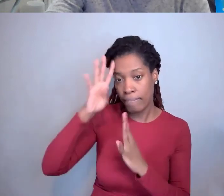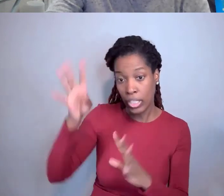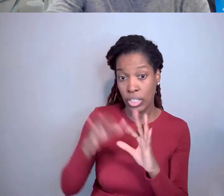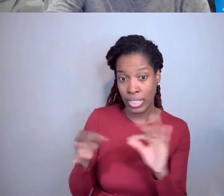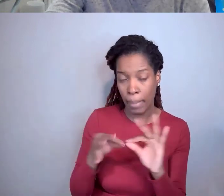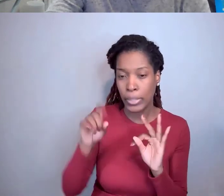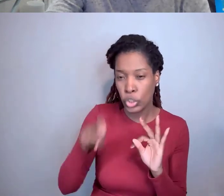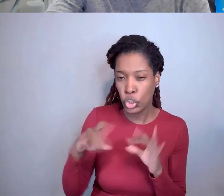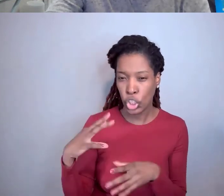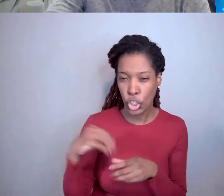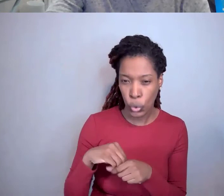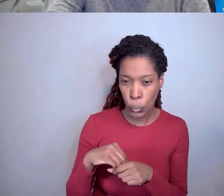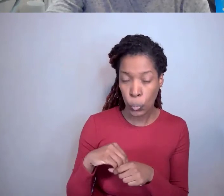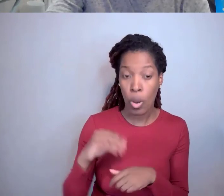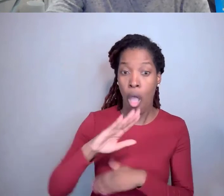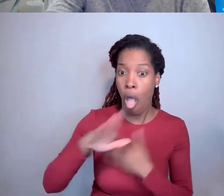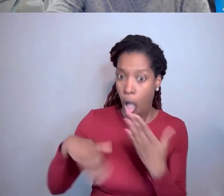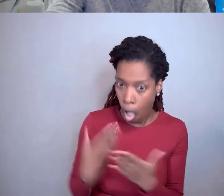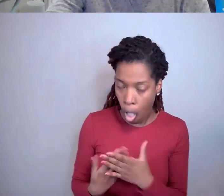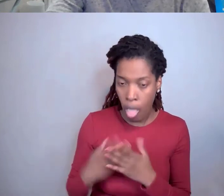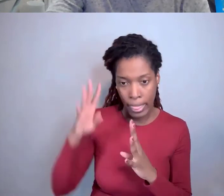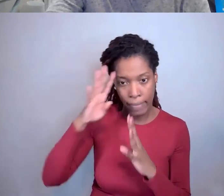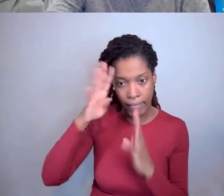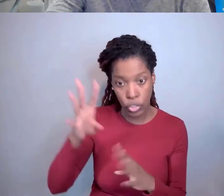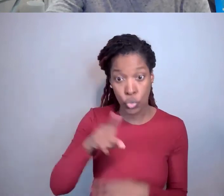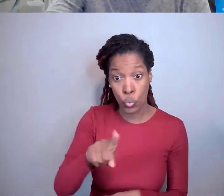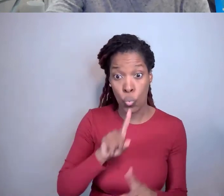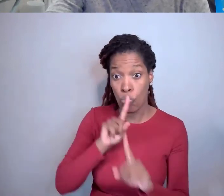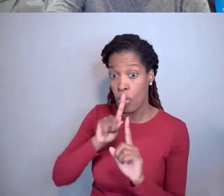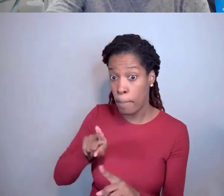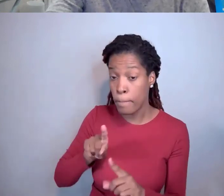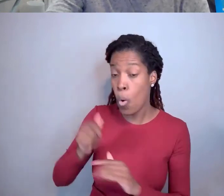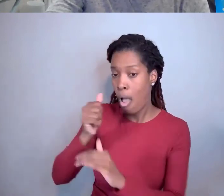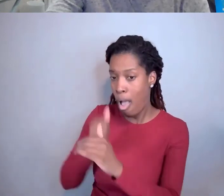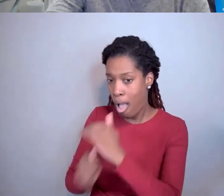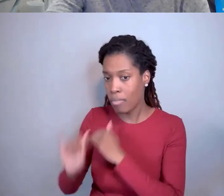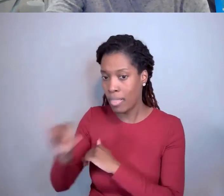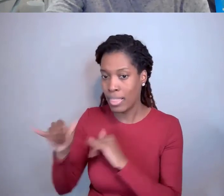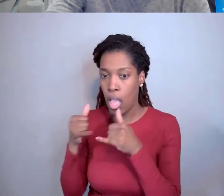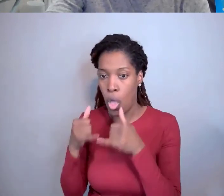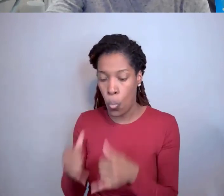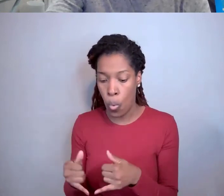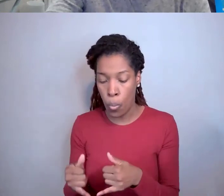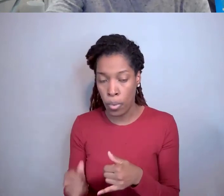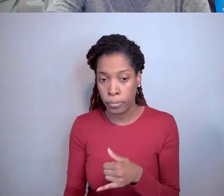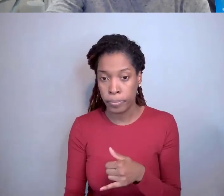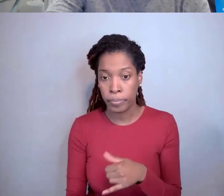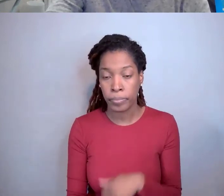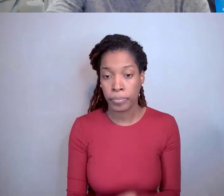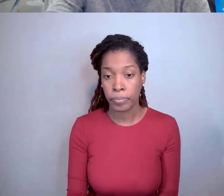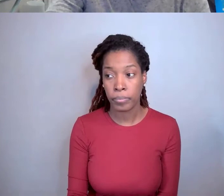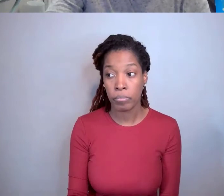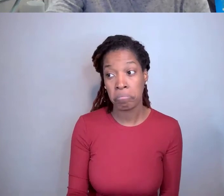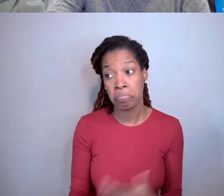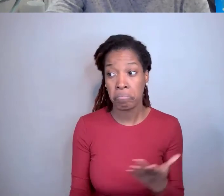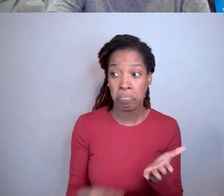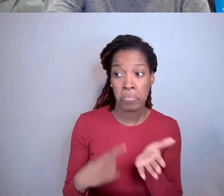All inventions you reported under that award and sometimes it is a lengthy period of time.